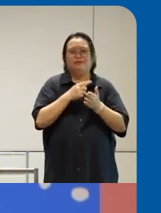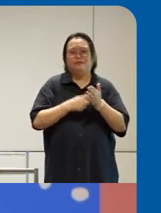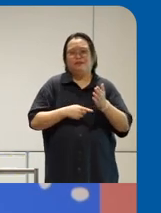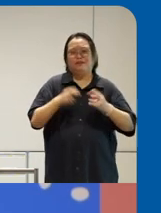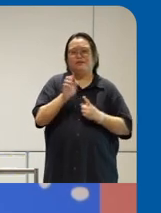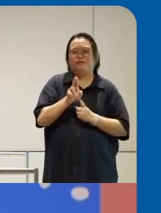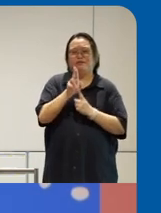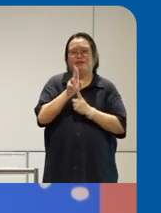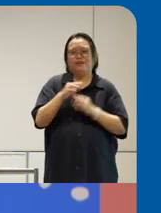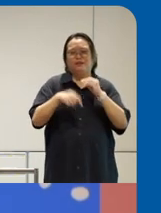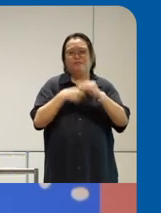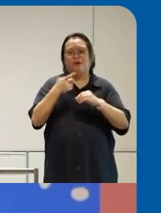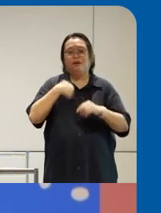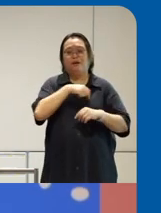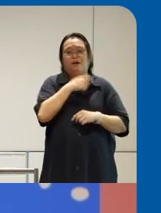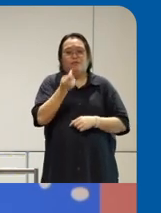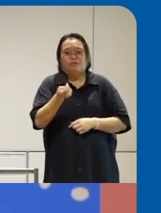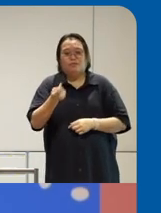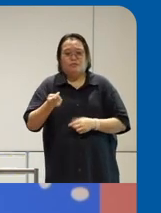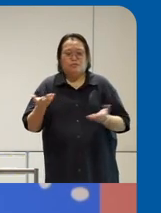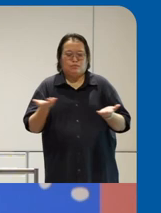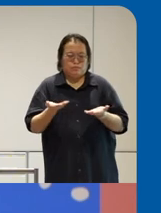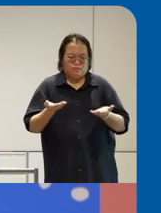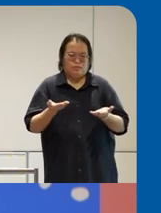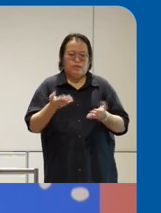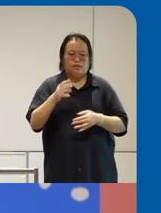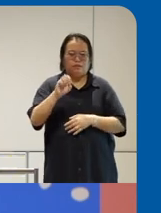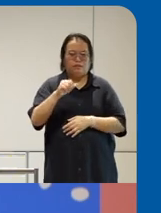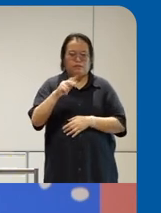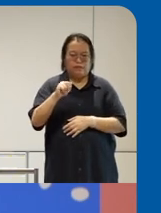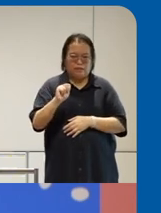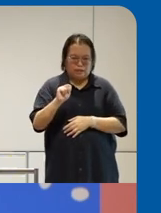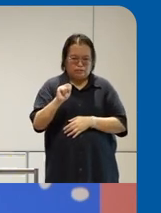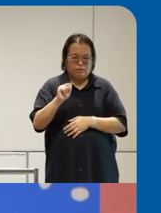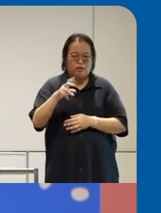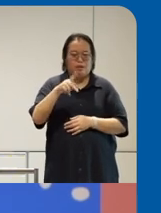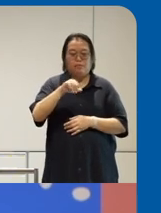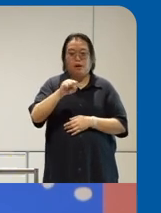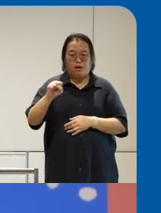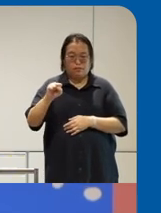versus commercial tool tool is you can uh scan pass um captures uh which is one of the few key